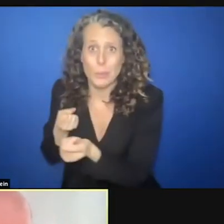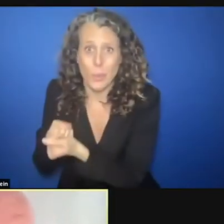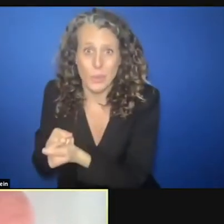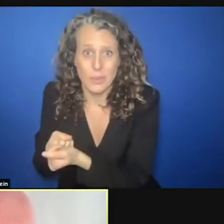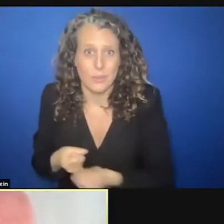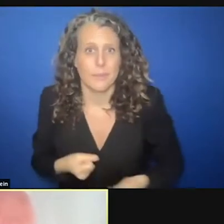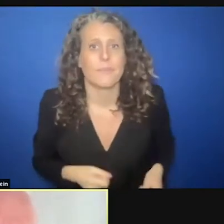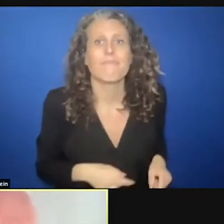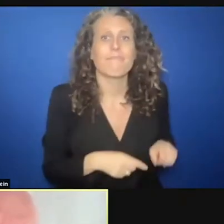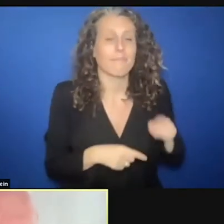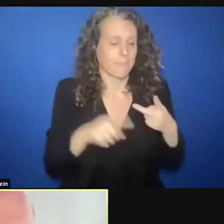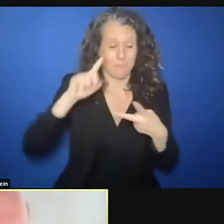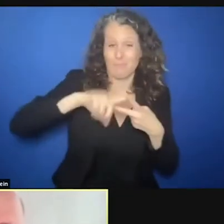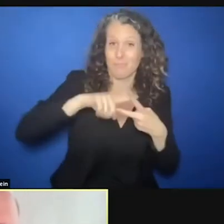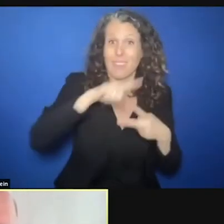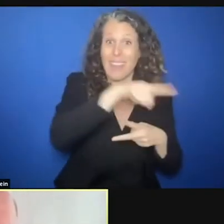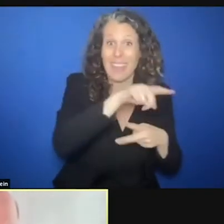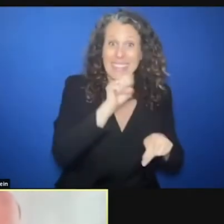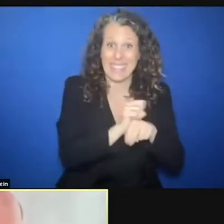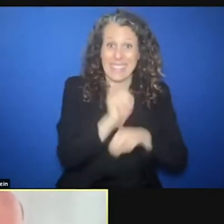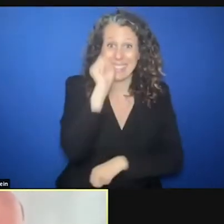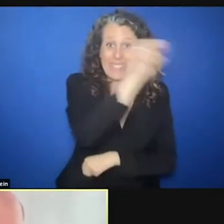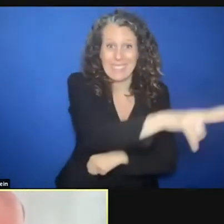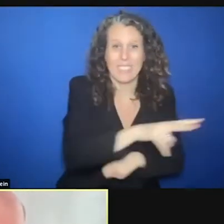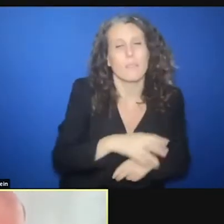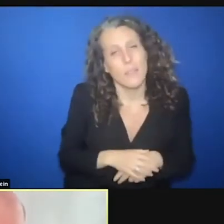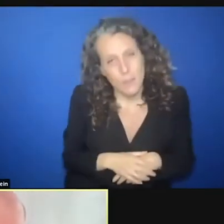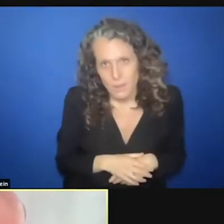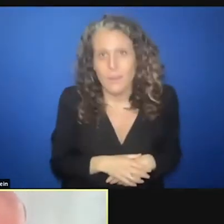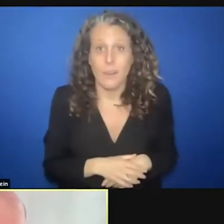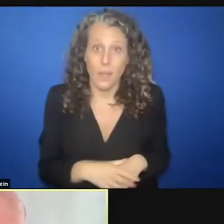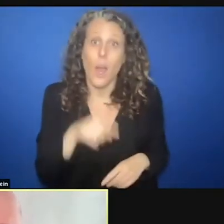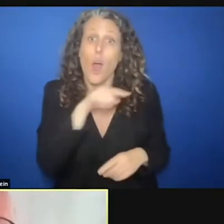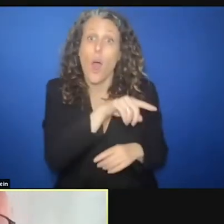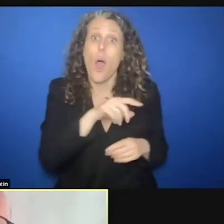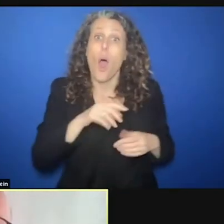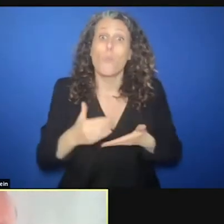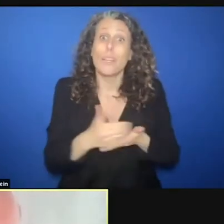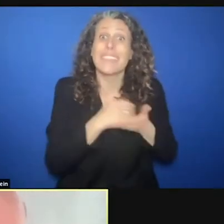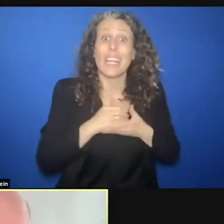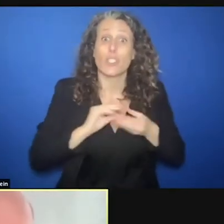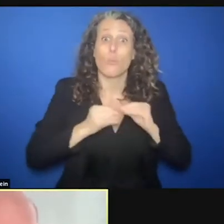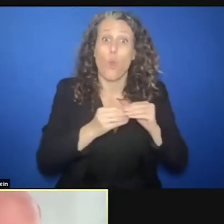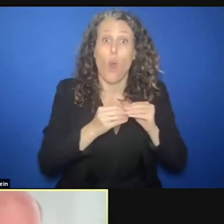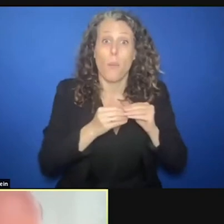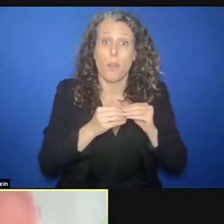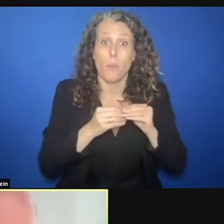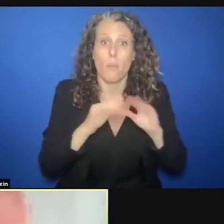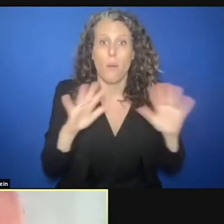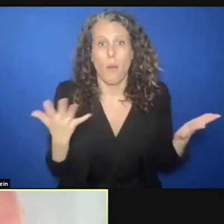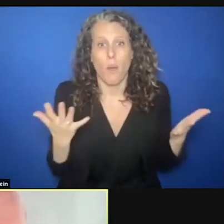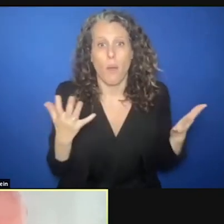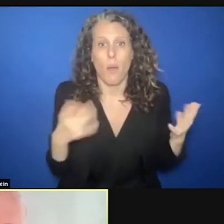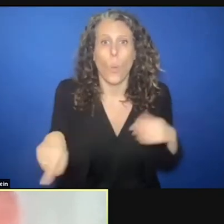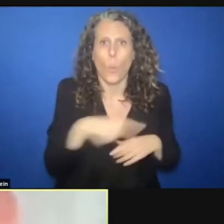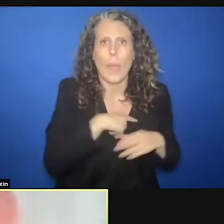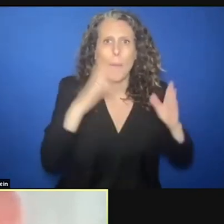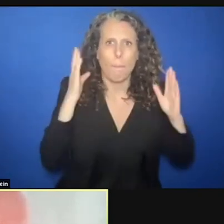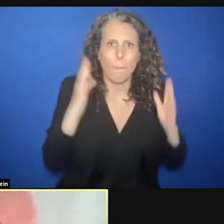We have to move on from describing the problem of protection to do protection. To live protection.